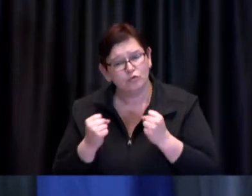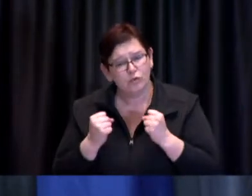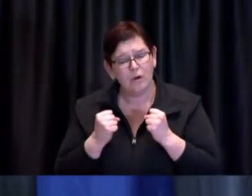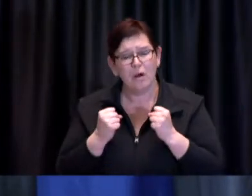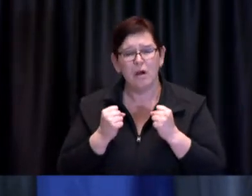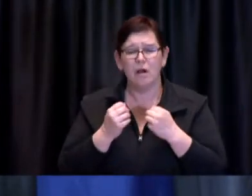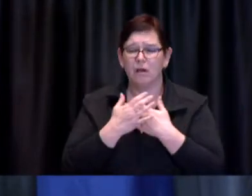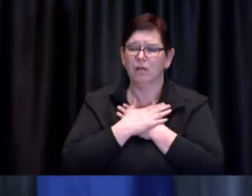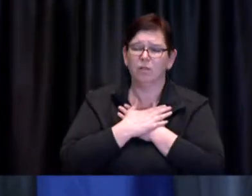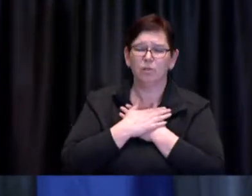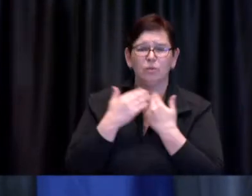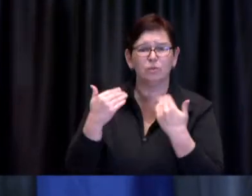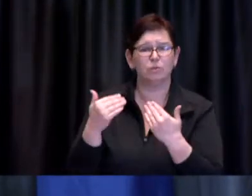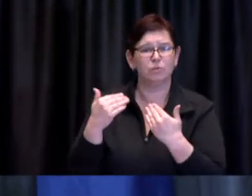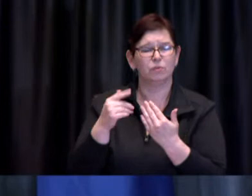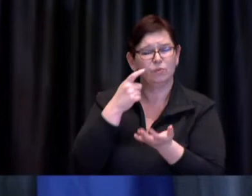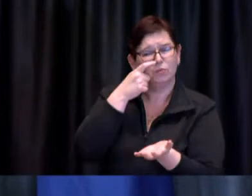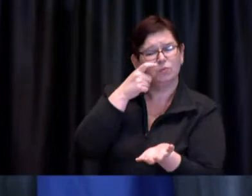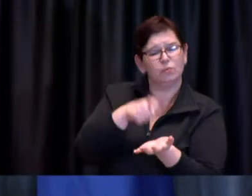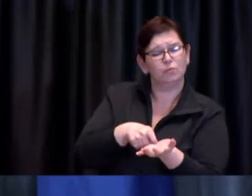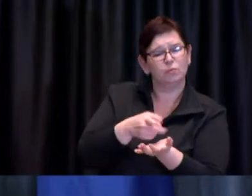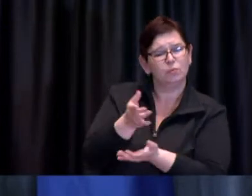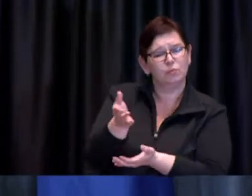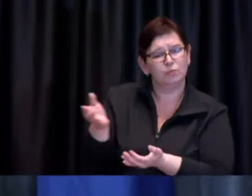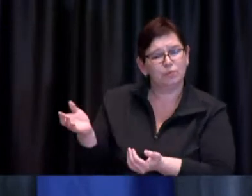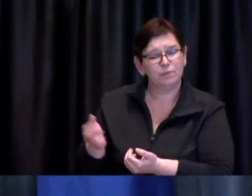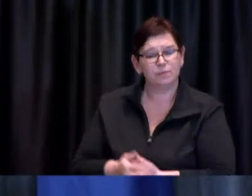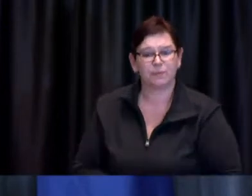Know that your colleagues in public health